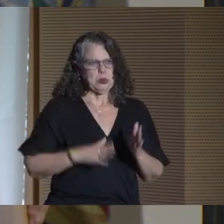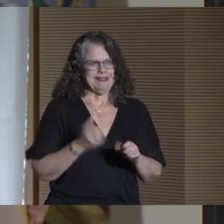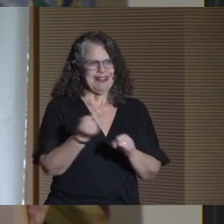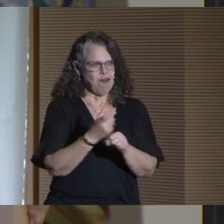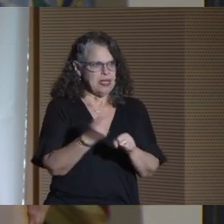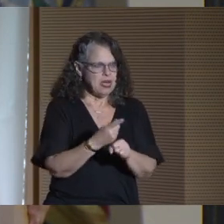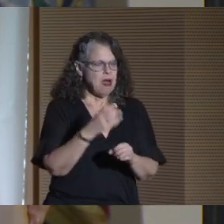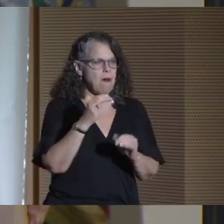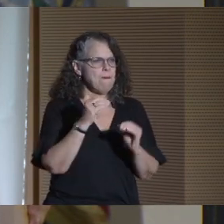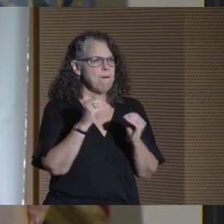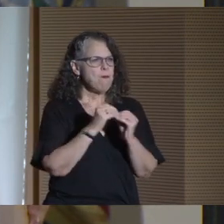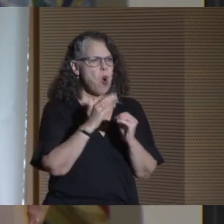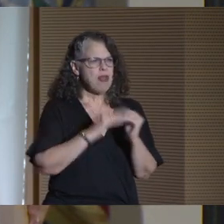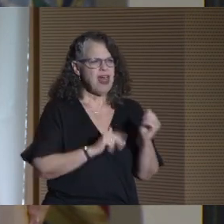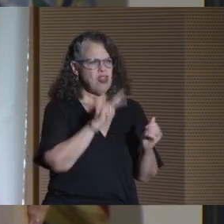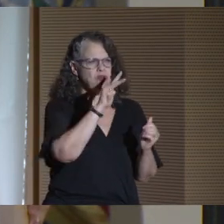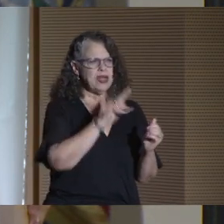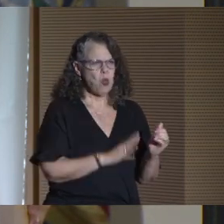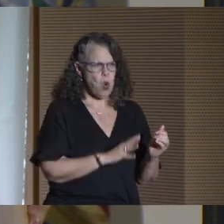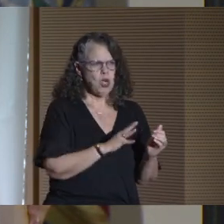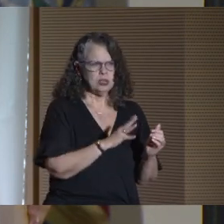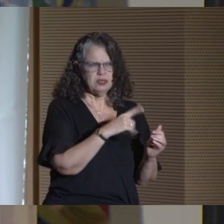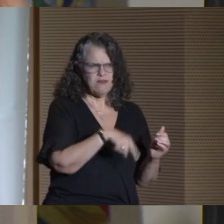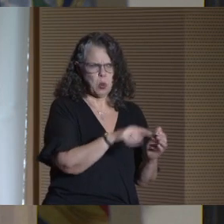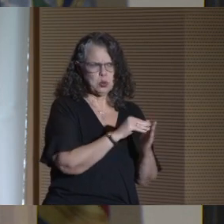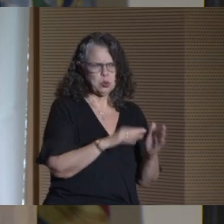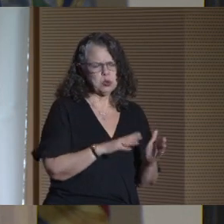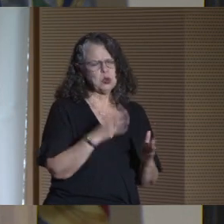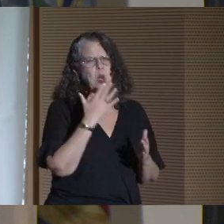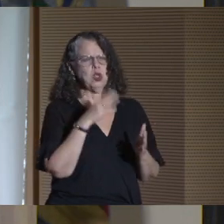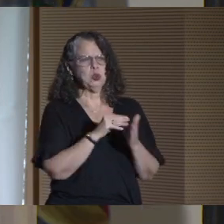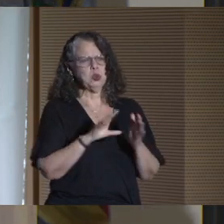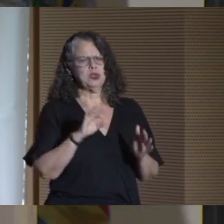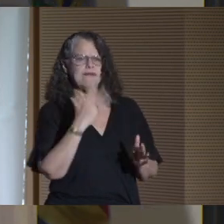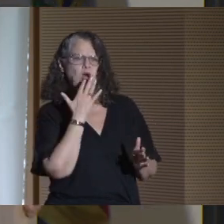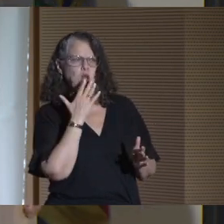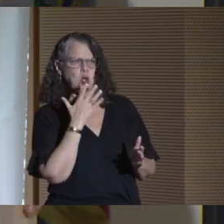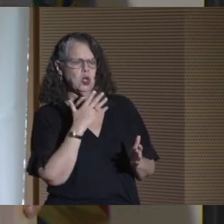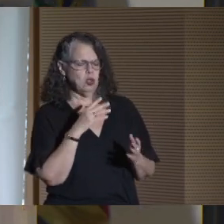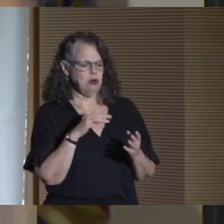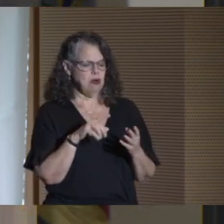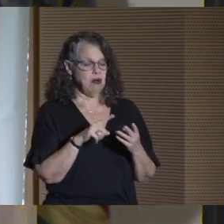more than three quarters of whom are students of color. And more than 80%